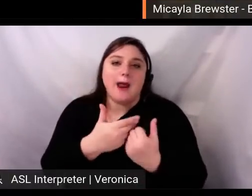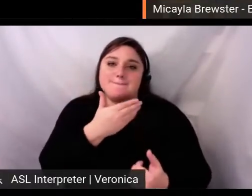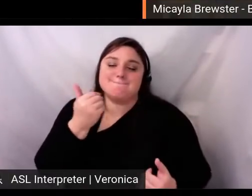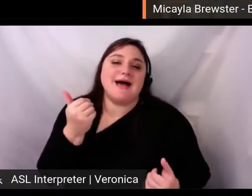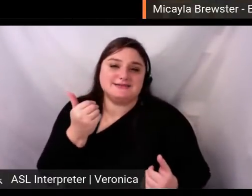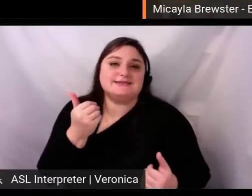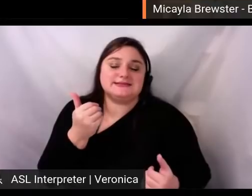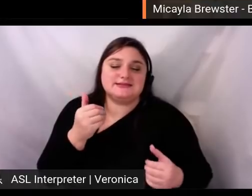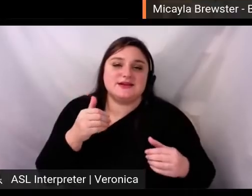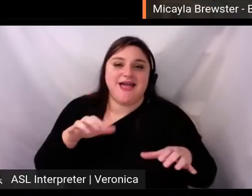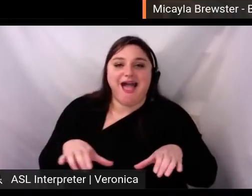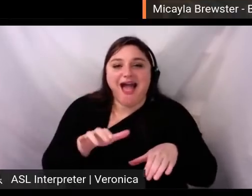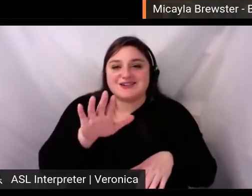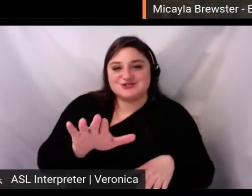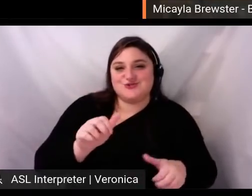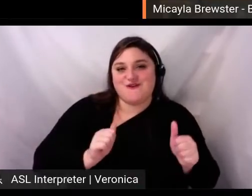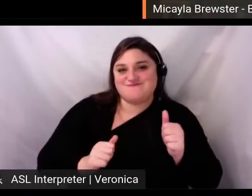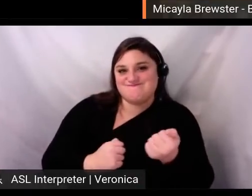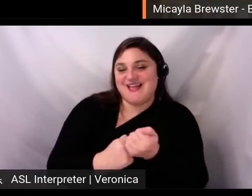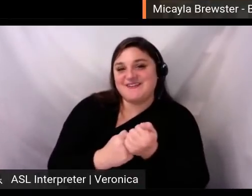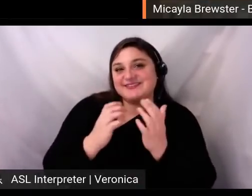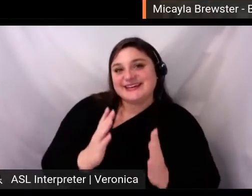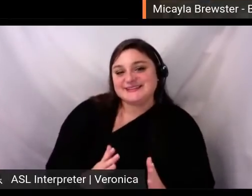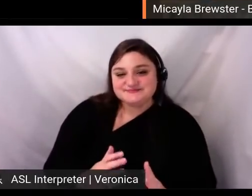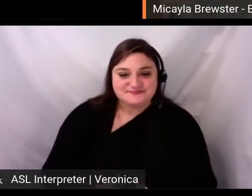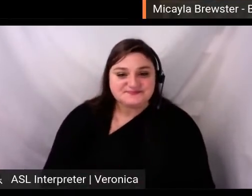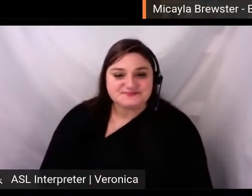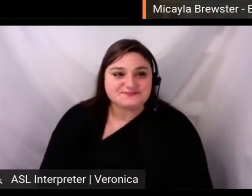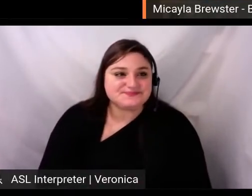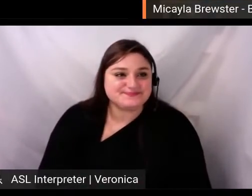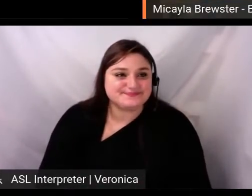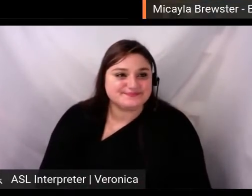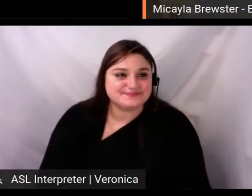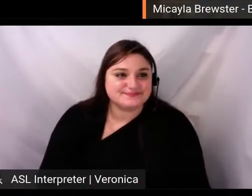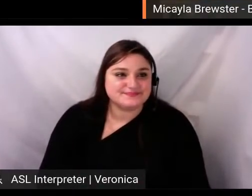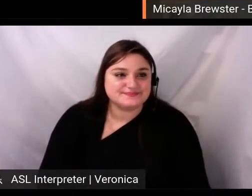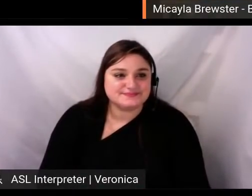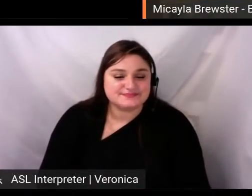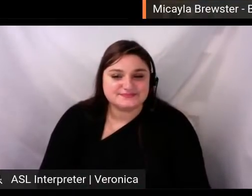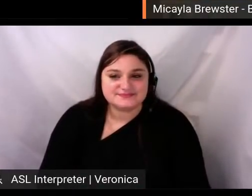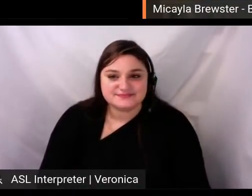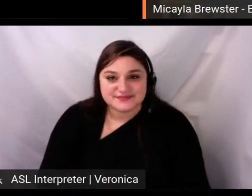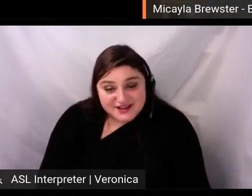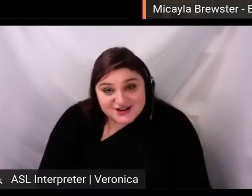advocates for you. Yeah! So, brand ambassadors are, in my opinion,